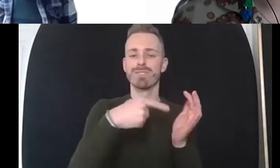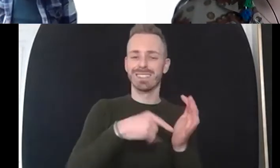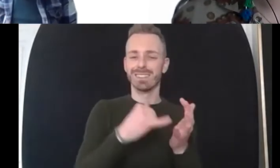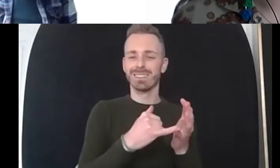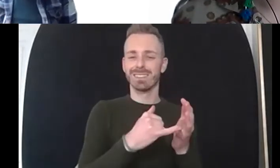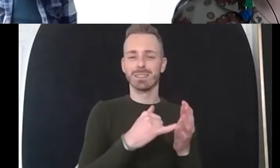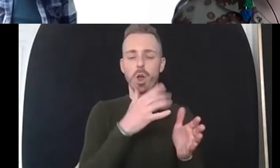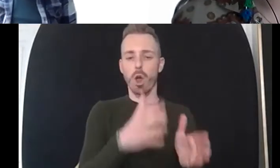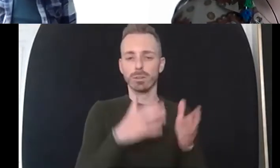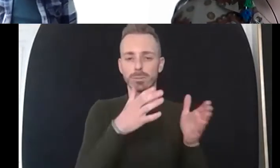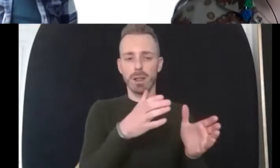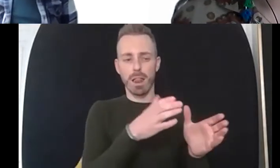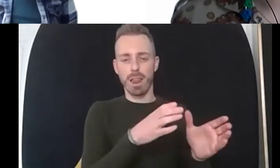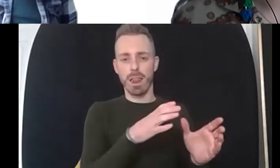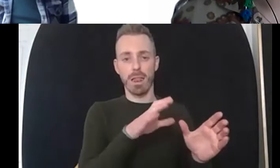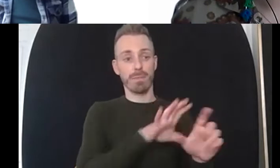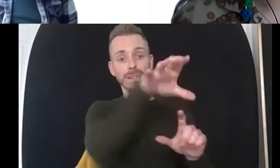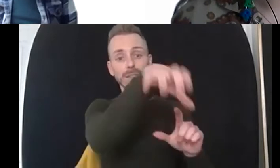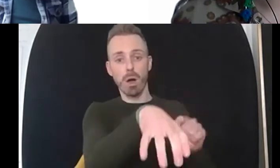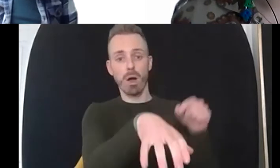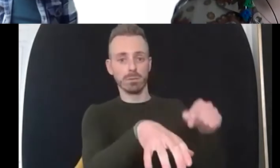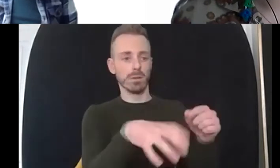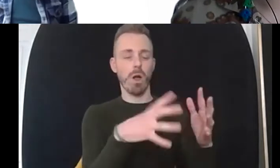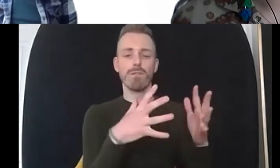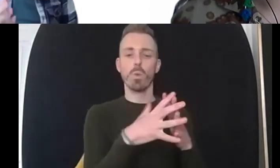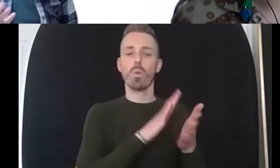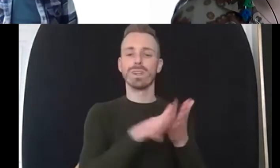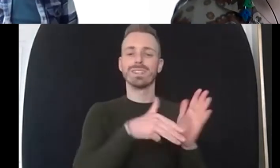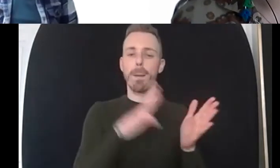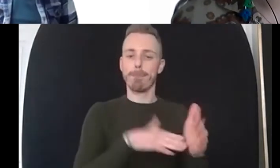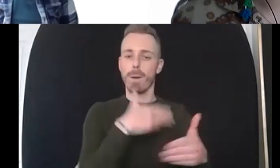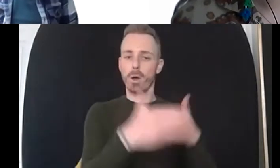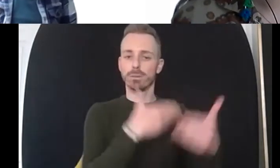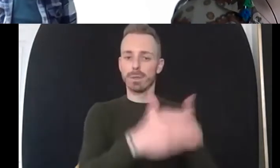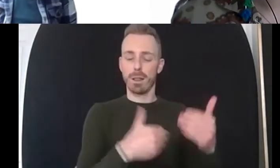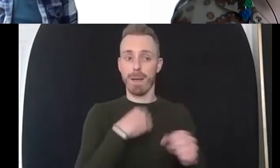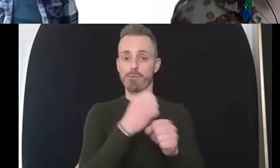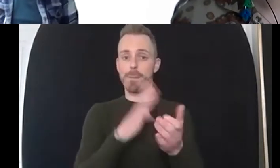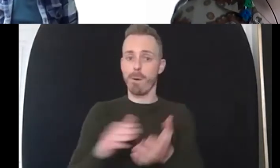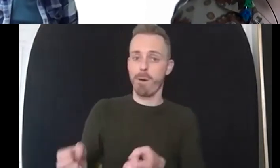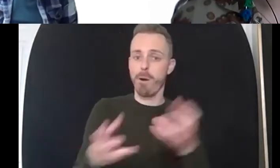network and so when i started training i actually probably still knew some of the the people who